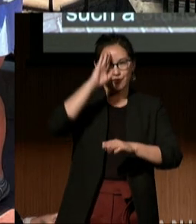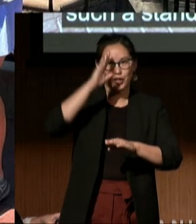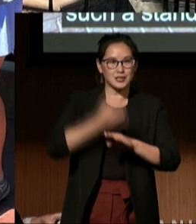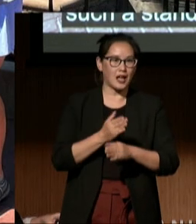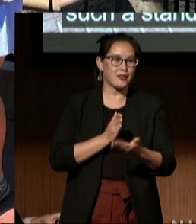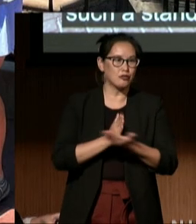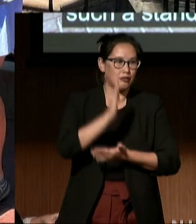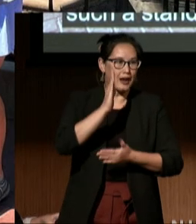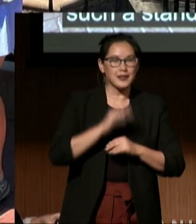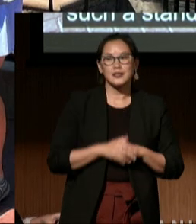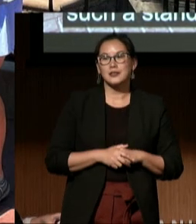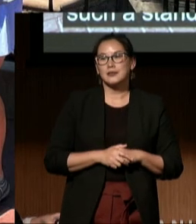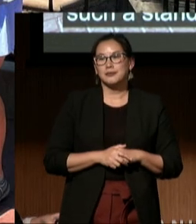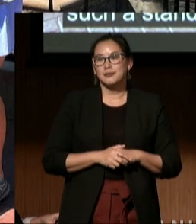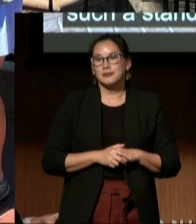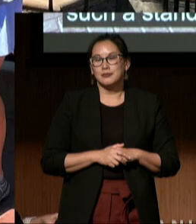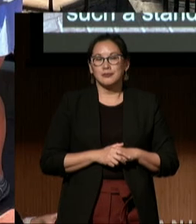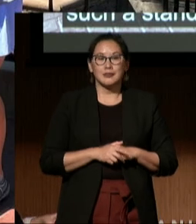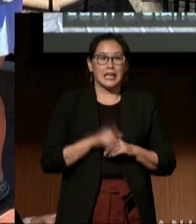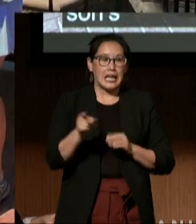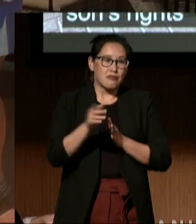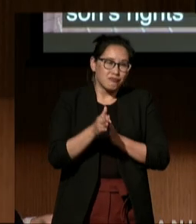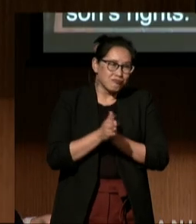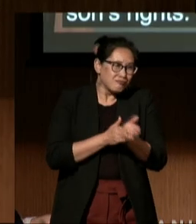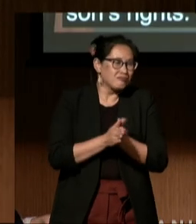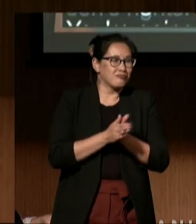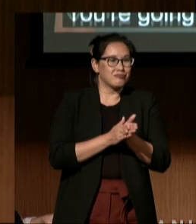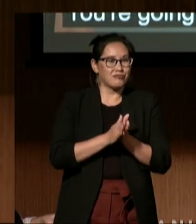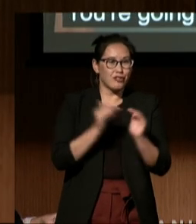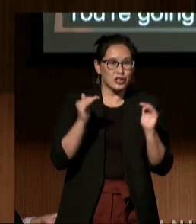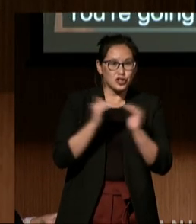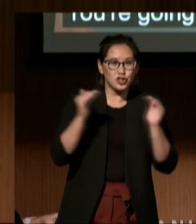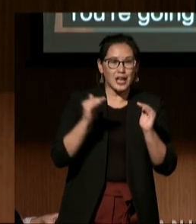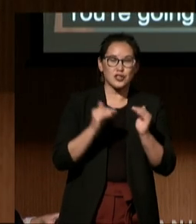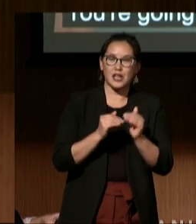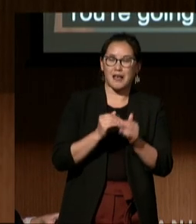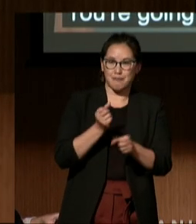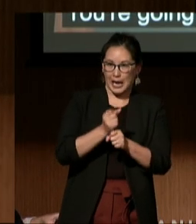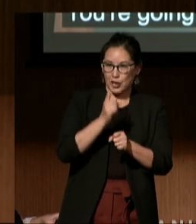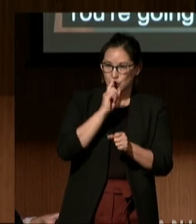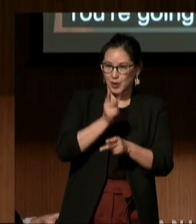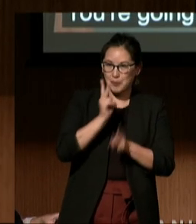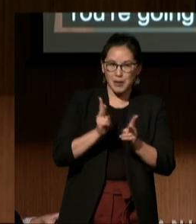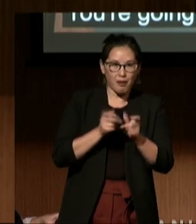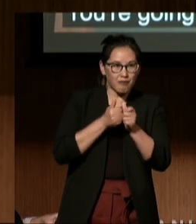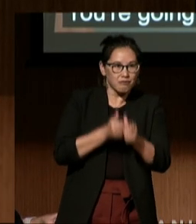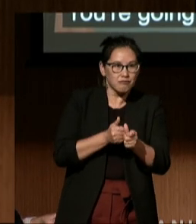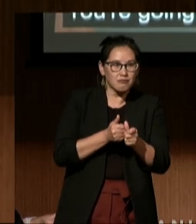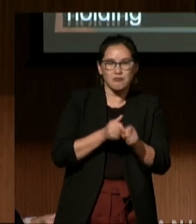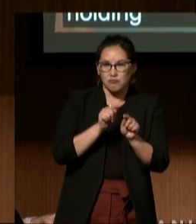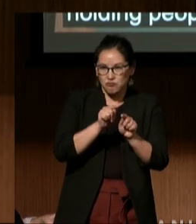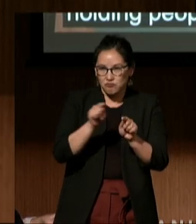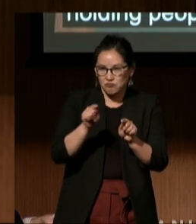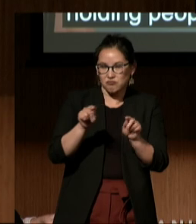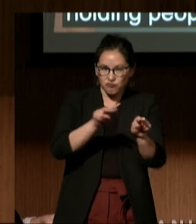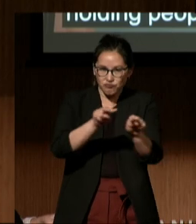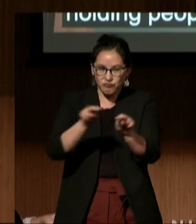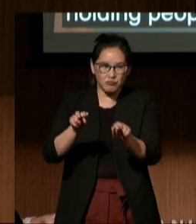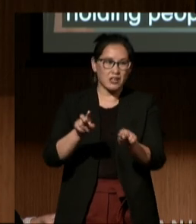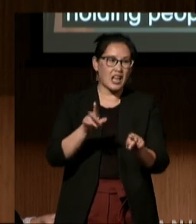You're going to hear his passion for justice and holding people accountable. It will truly resonate with you.